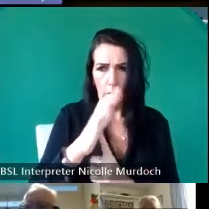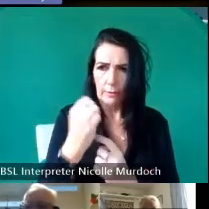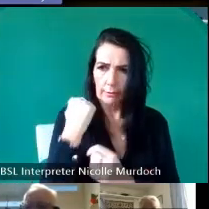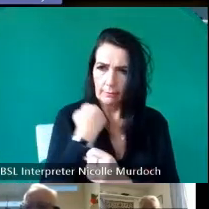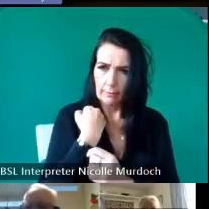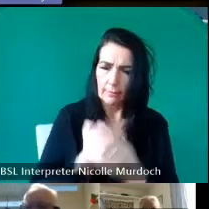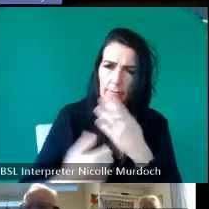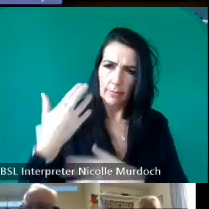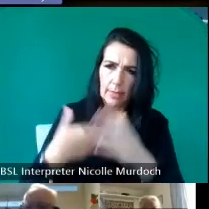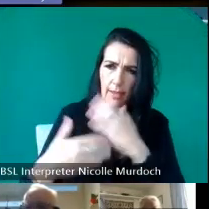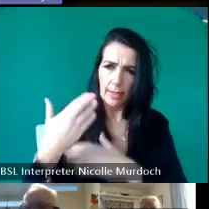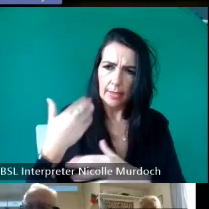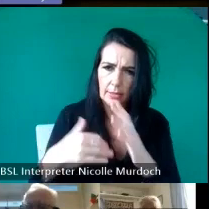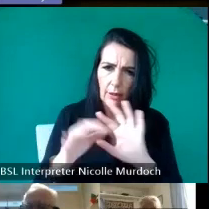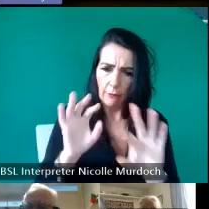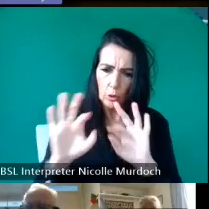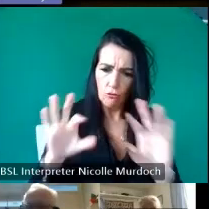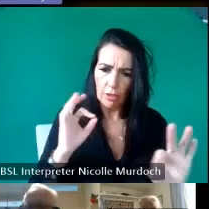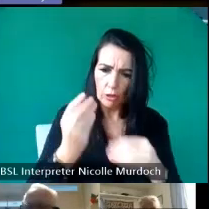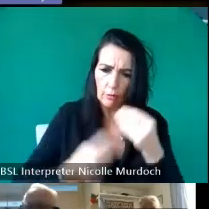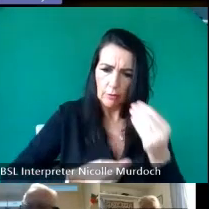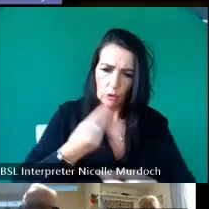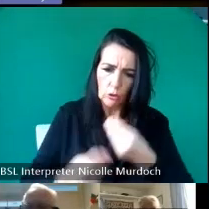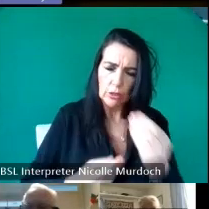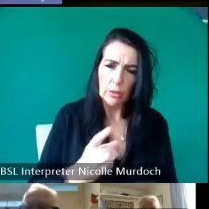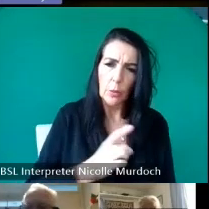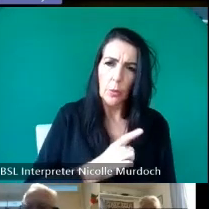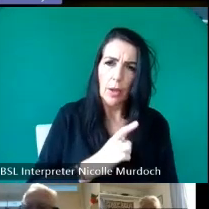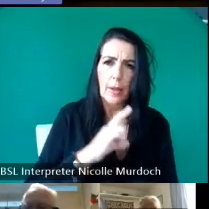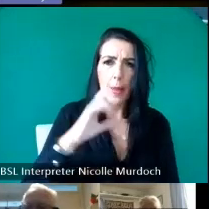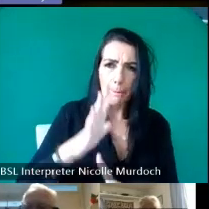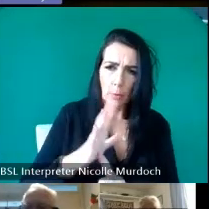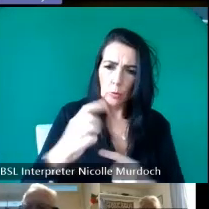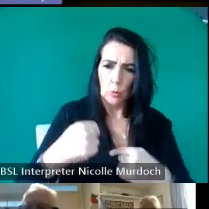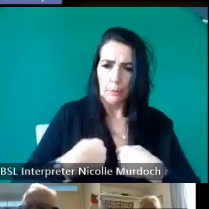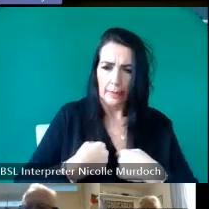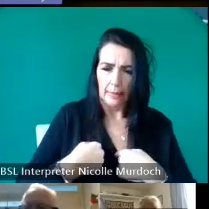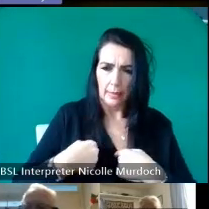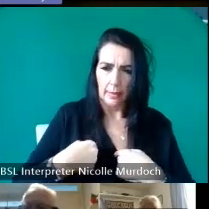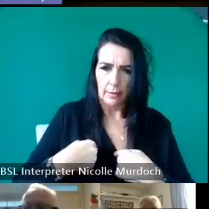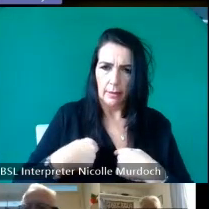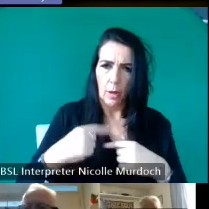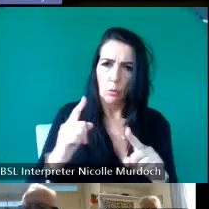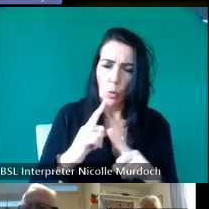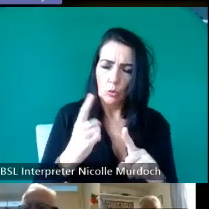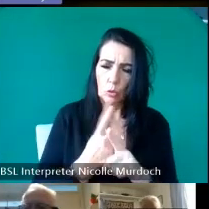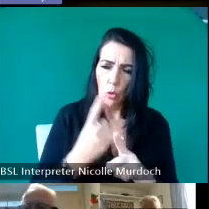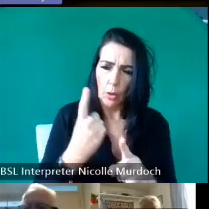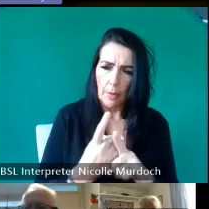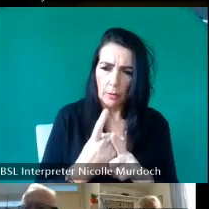the curation of these stories because what was important to me was to also talk about evictions